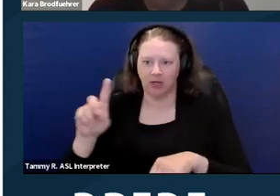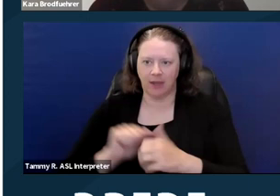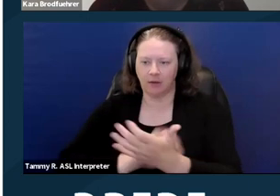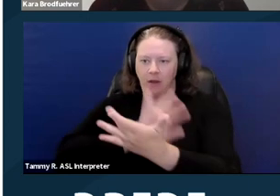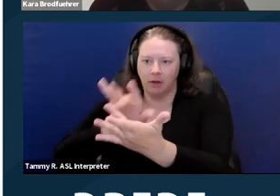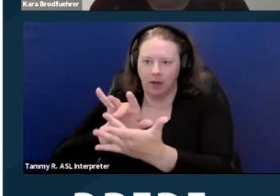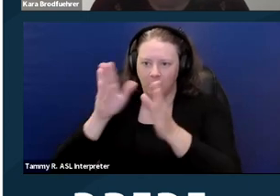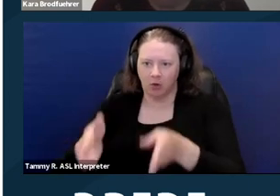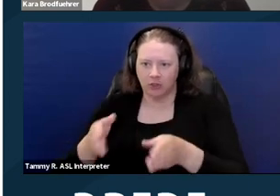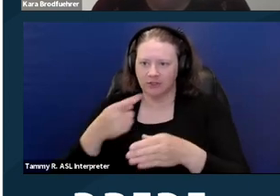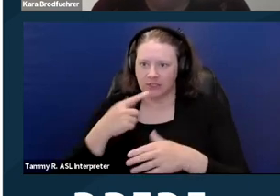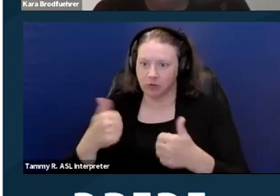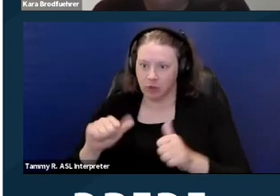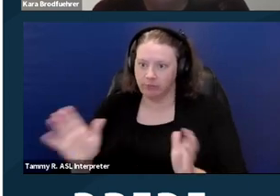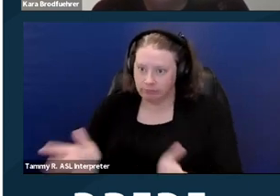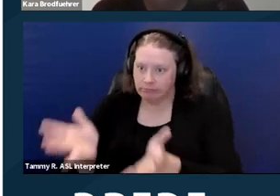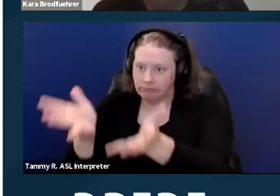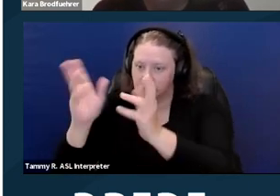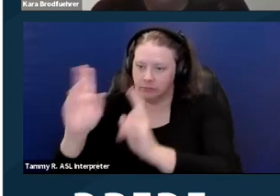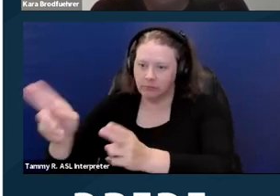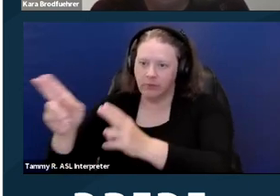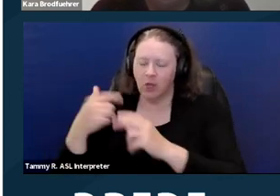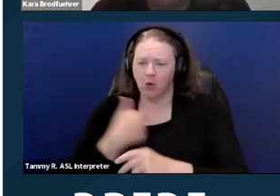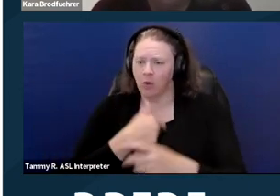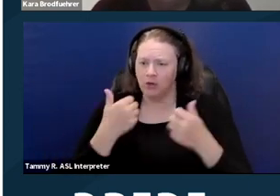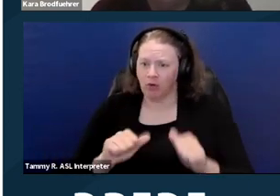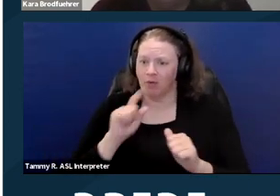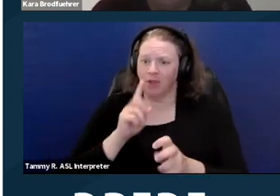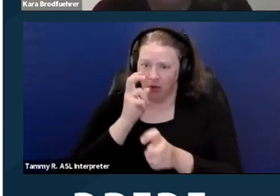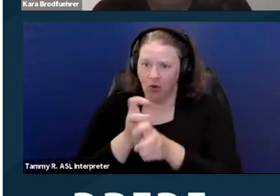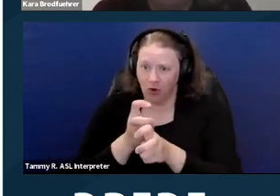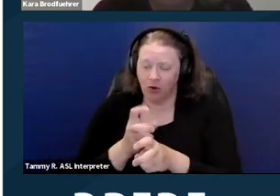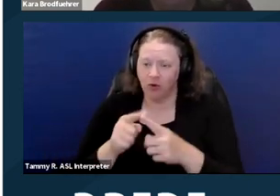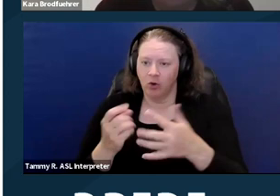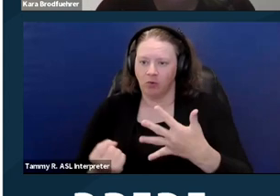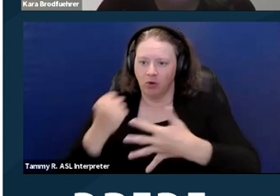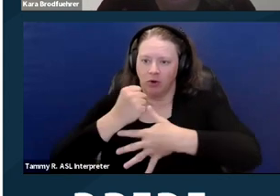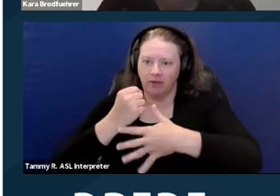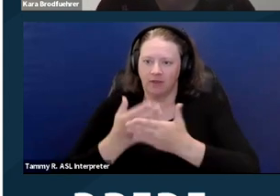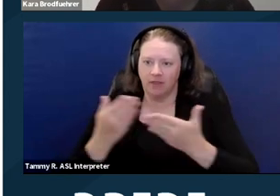to try and push things forward. But, I mean, we try really hard to prioritize things based on that.